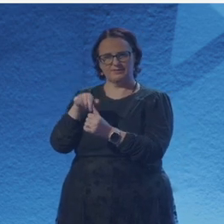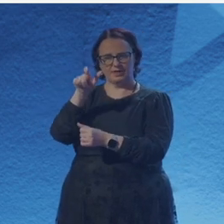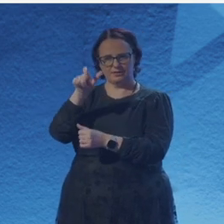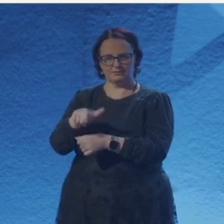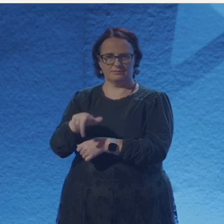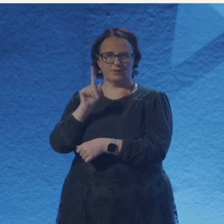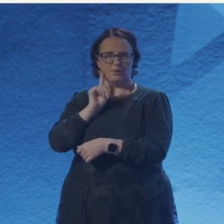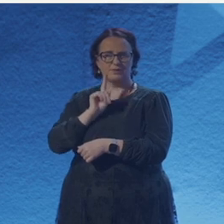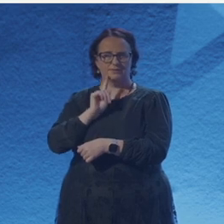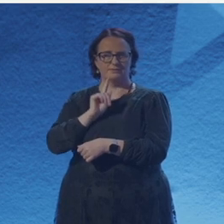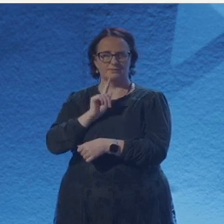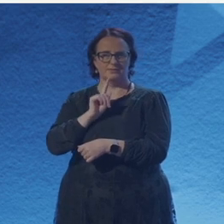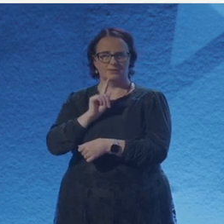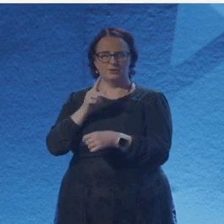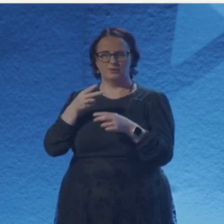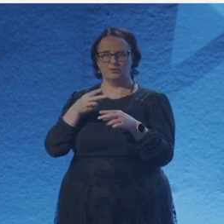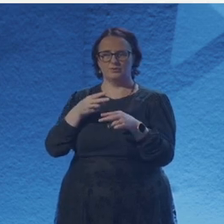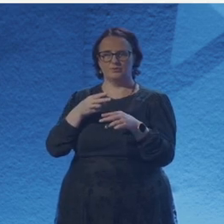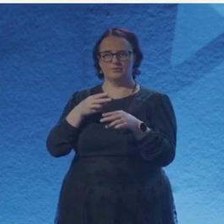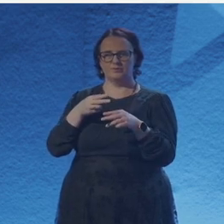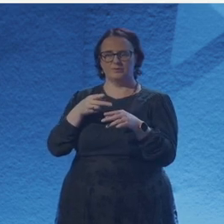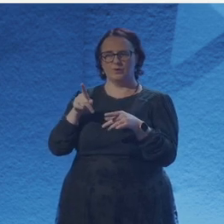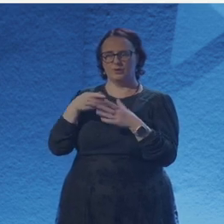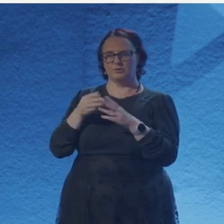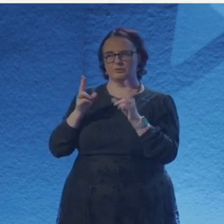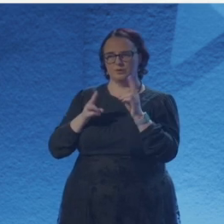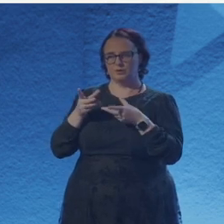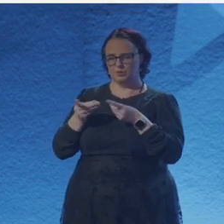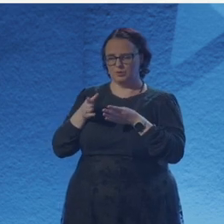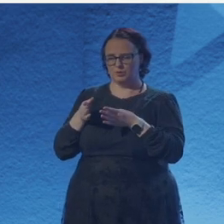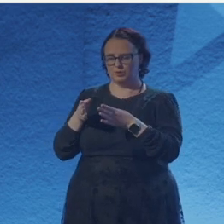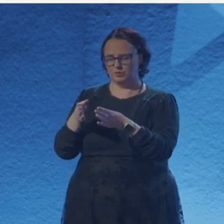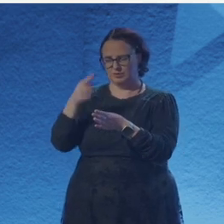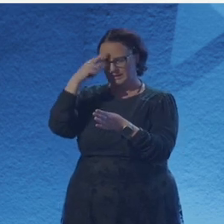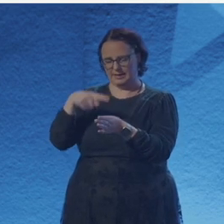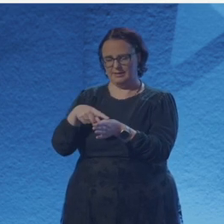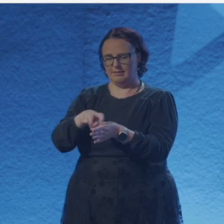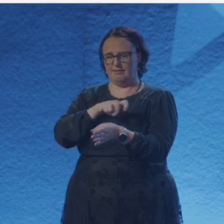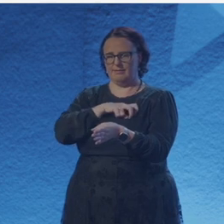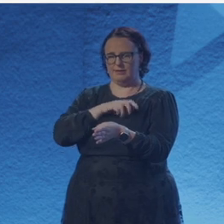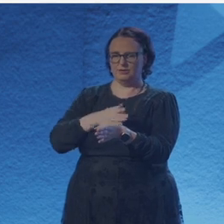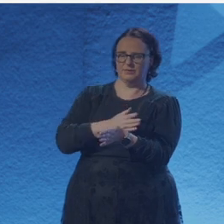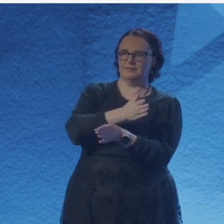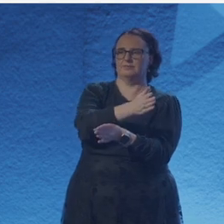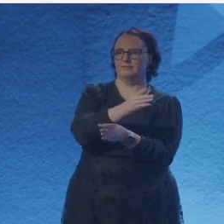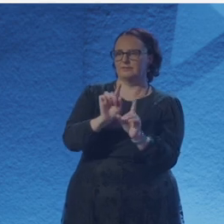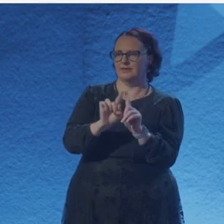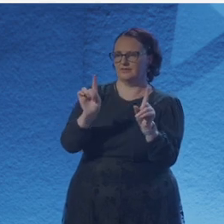went ahead to make really important discoveries. And I think that's- I think most of my poems about science would be